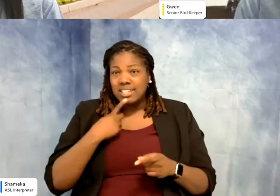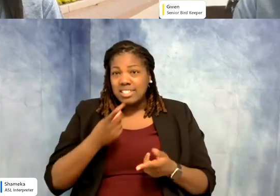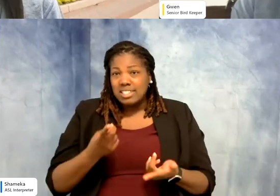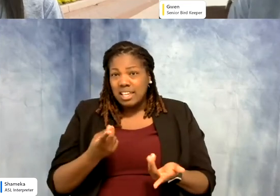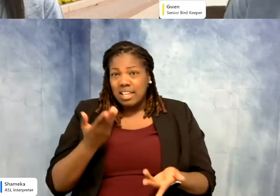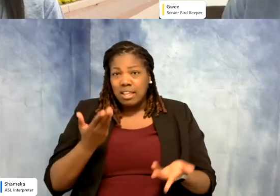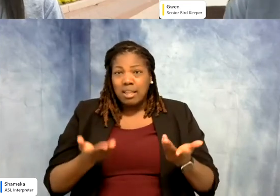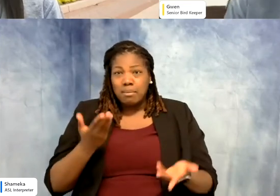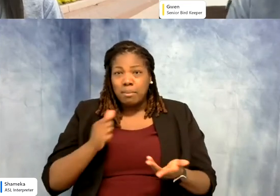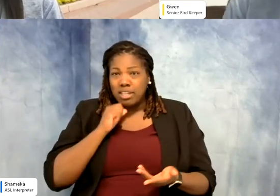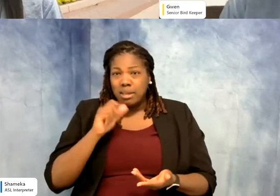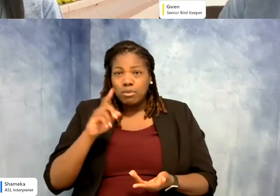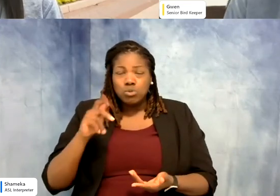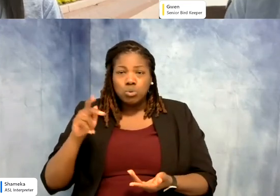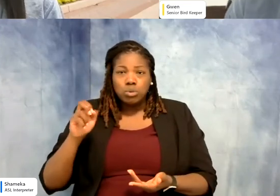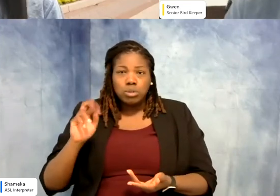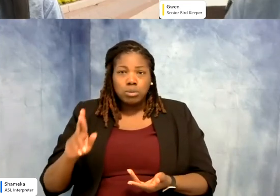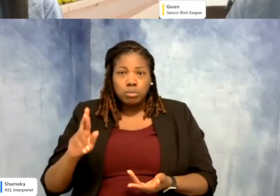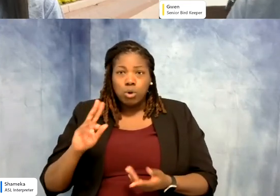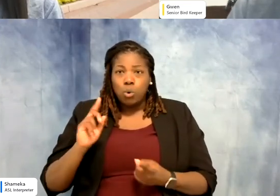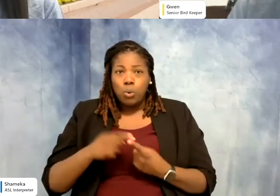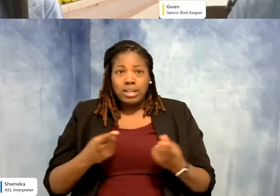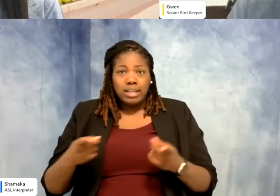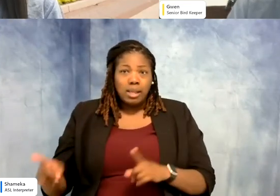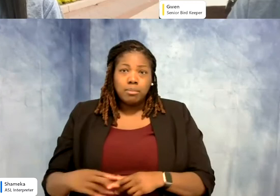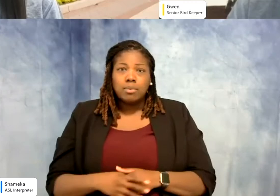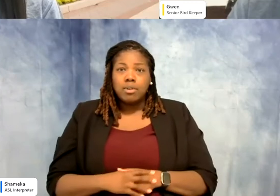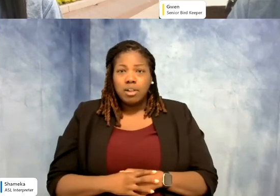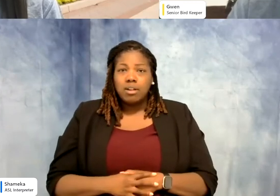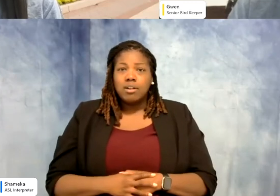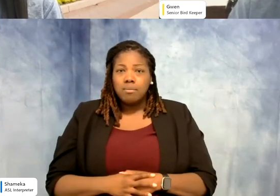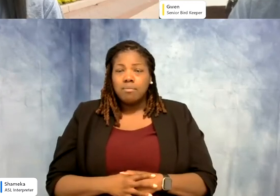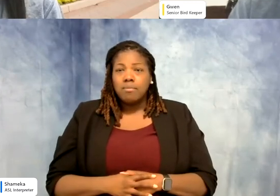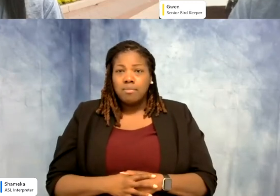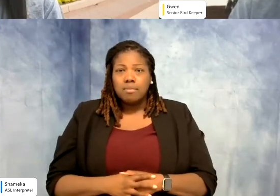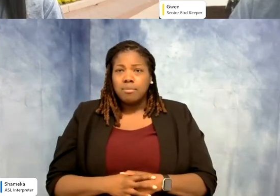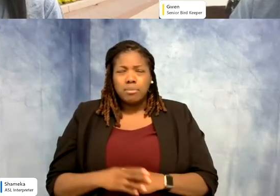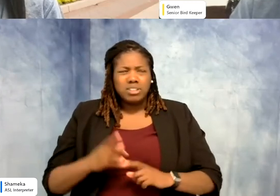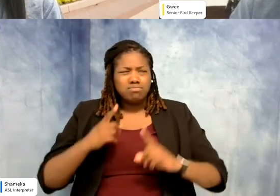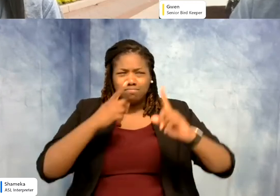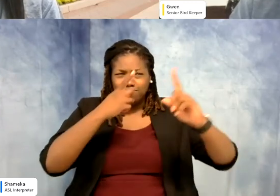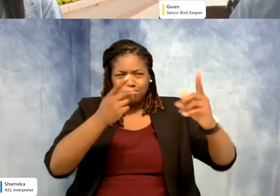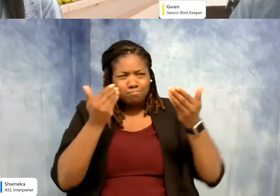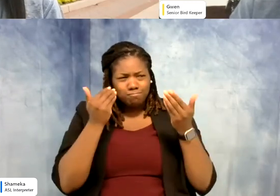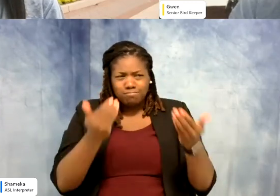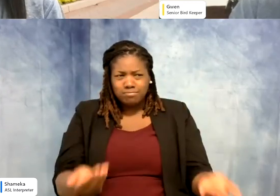a zookeeper when that point comes. But yeah aim high, go for doing everything to give back, why not?